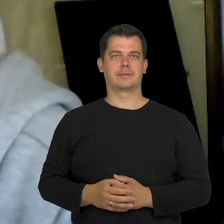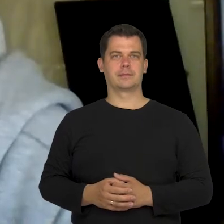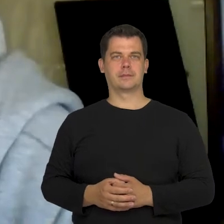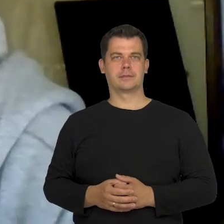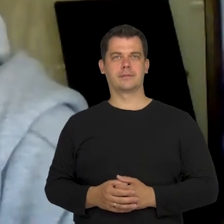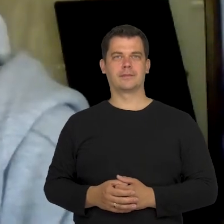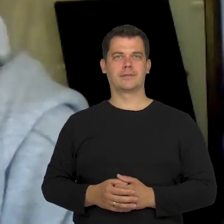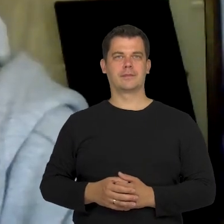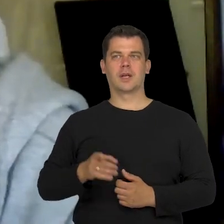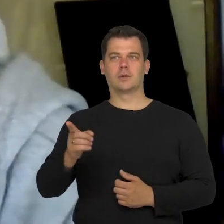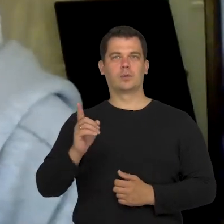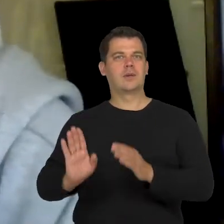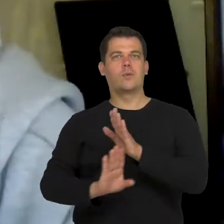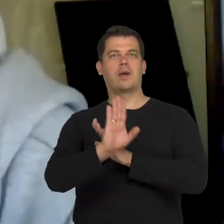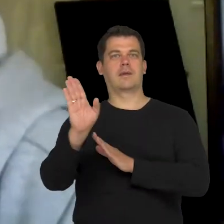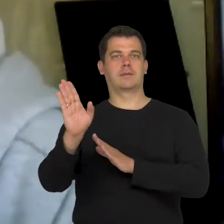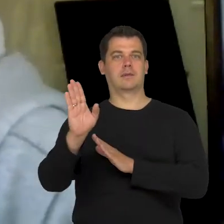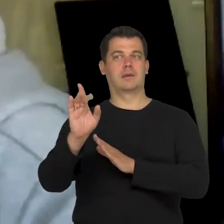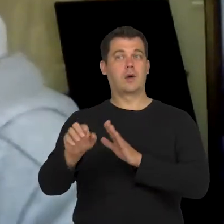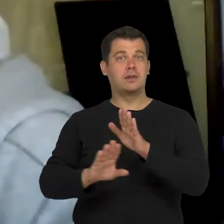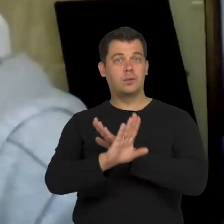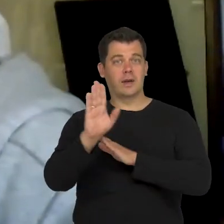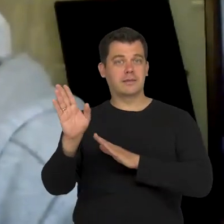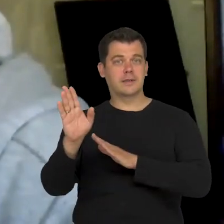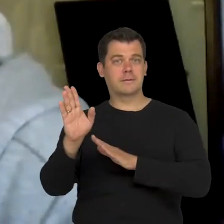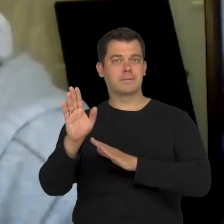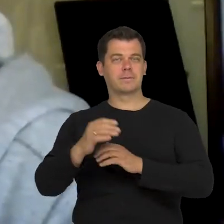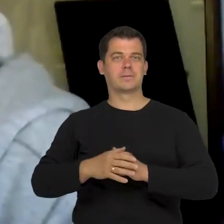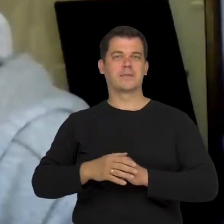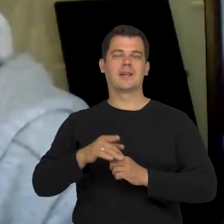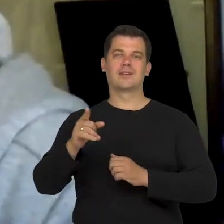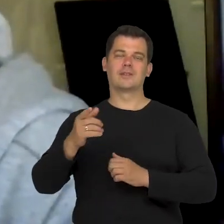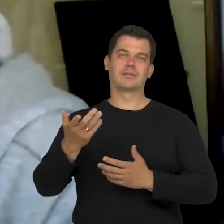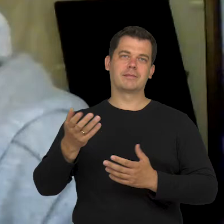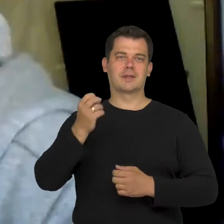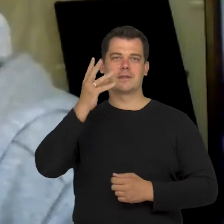They are not visible. And this is because